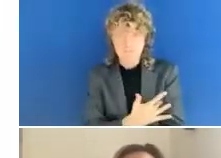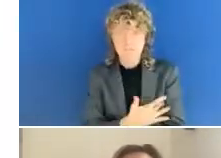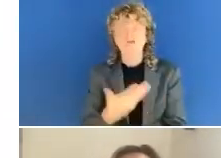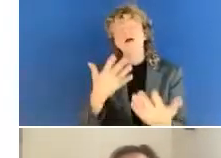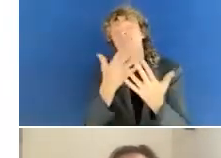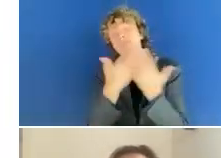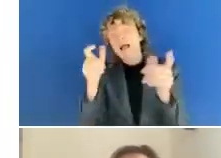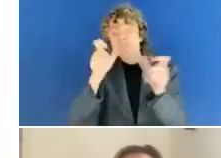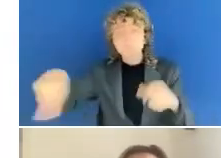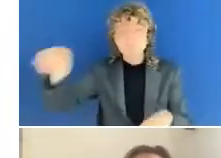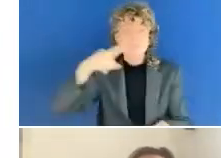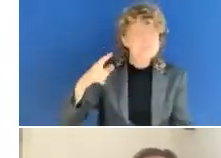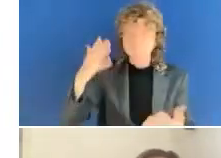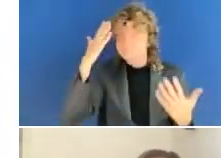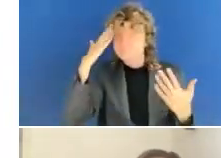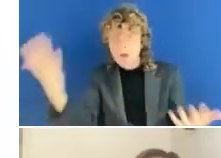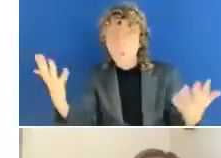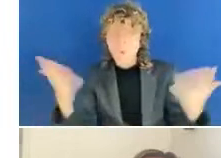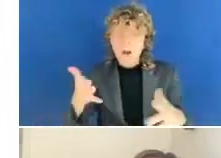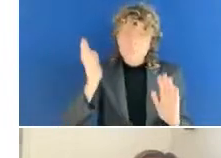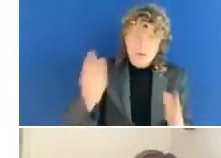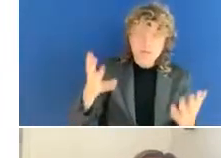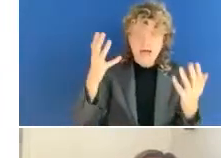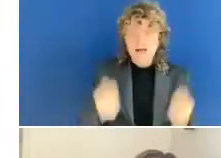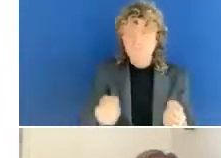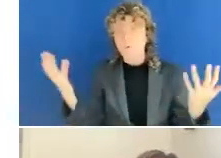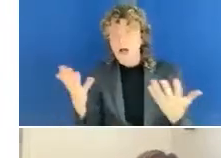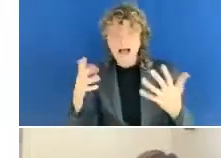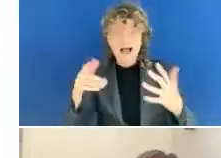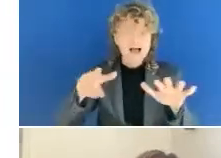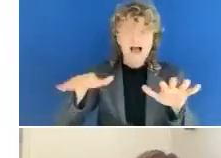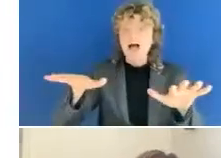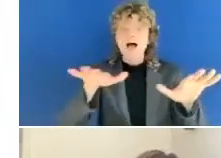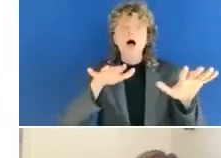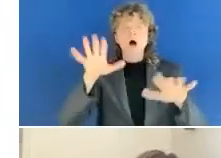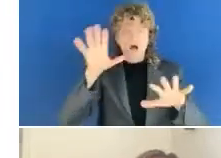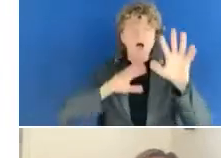still there, but what they feel is that awareness is higher than ever before.